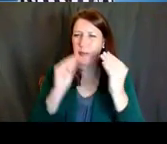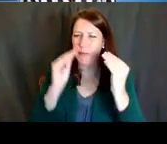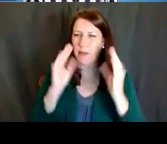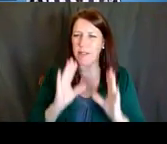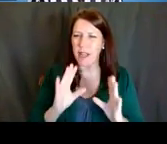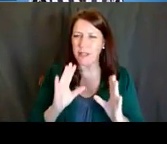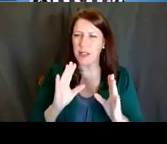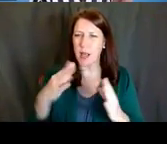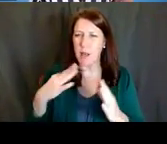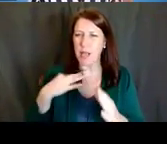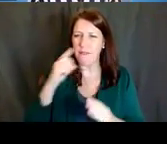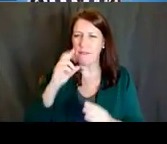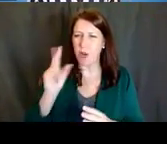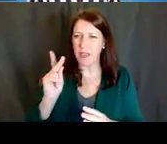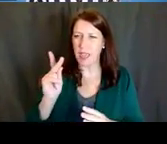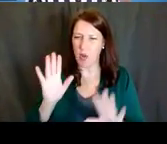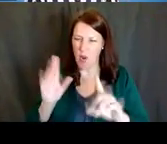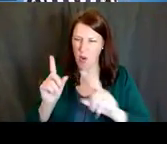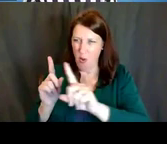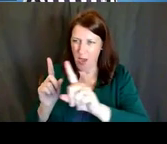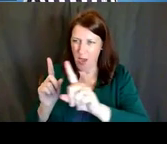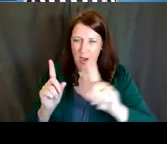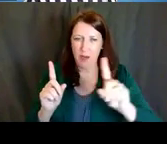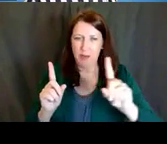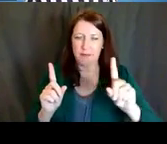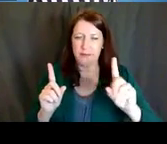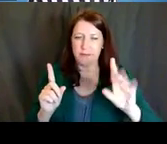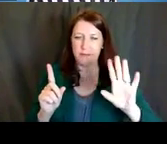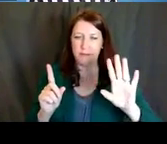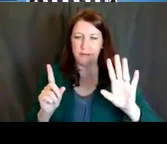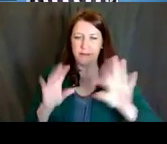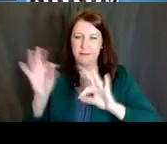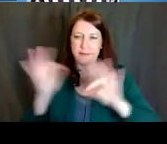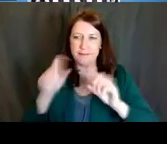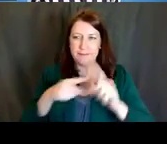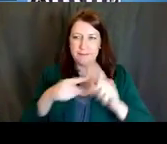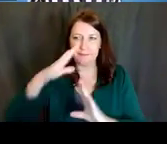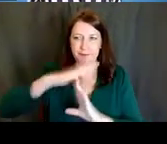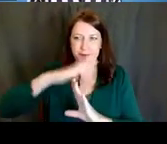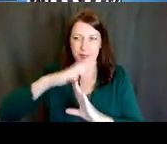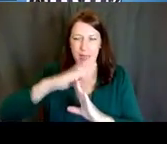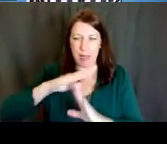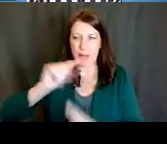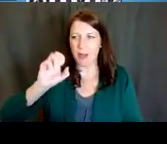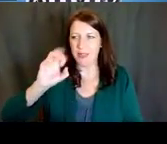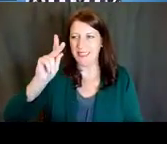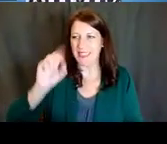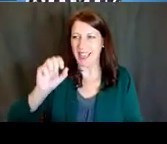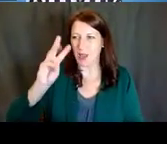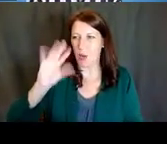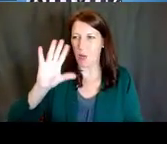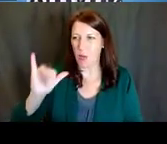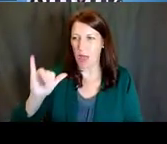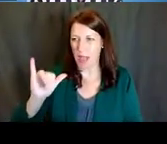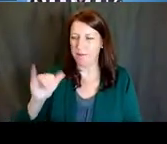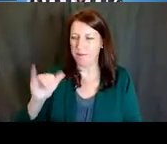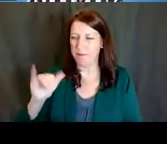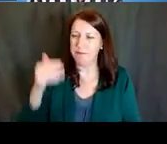okay, let me address this next session in terms of the timeout takeaways. So as we reach the end of our session,